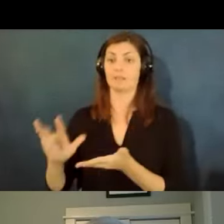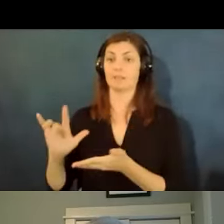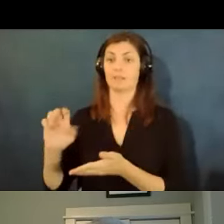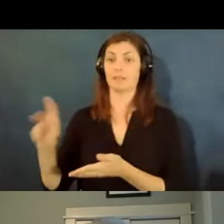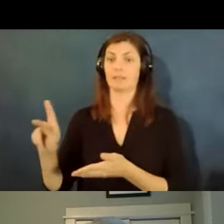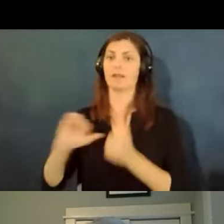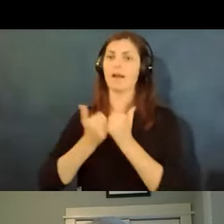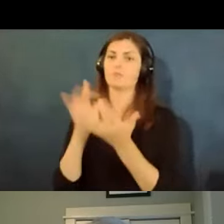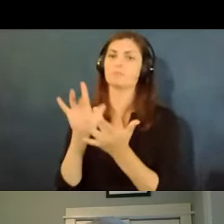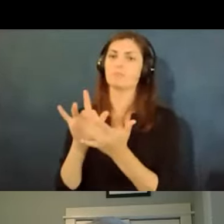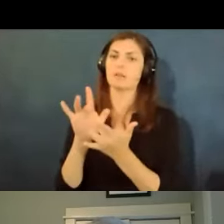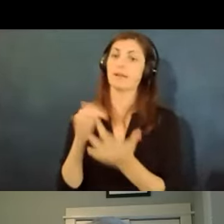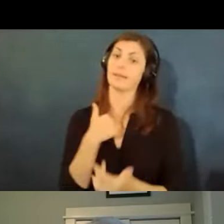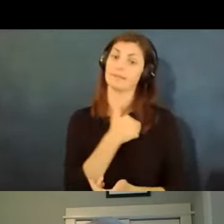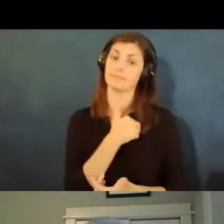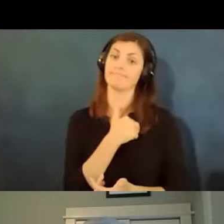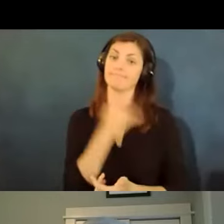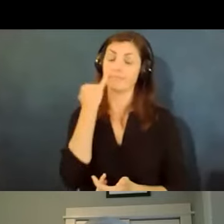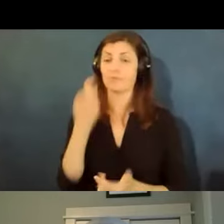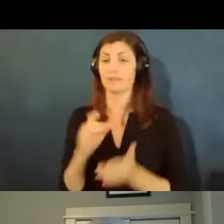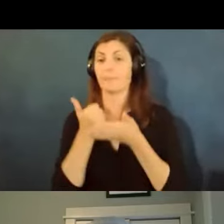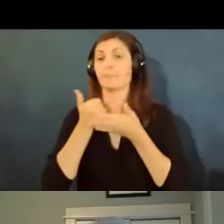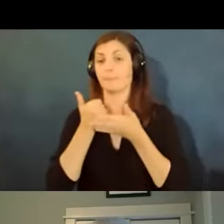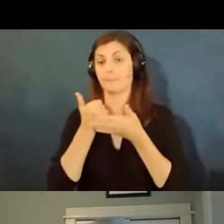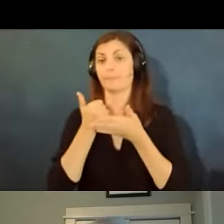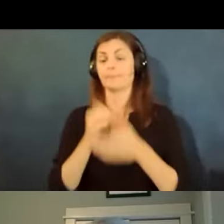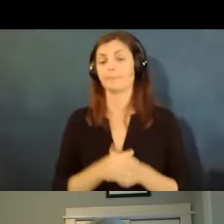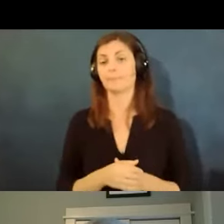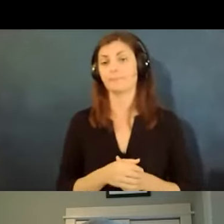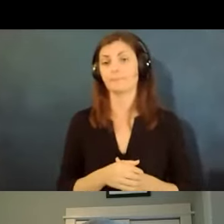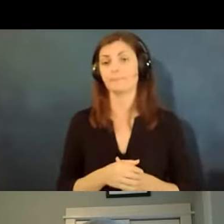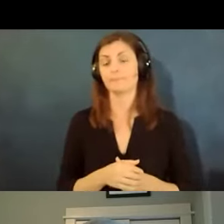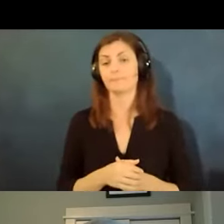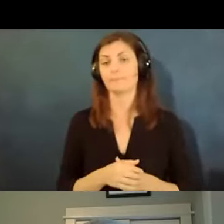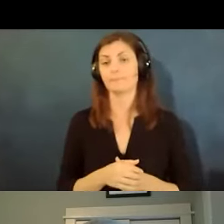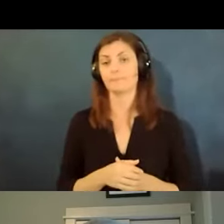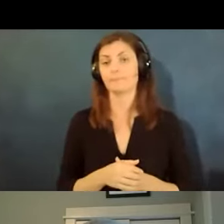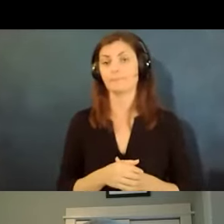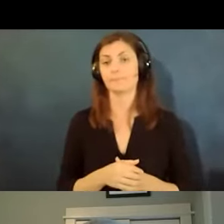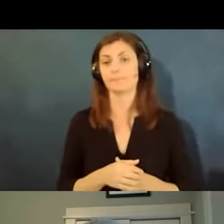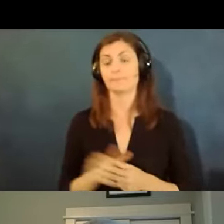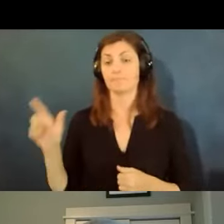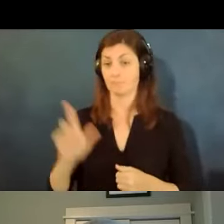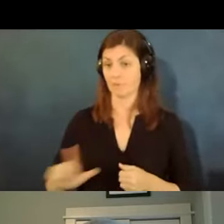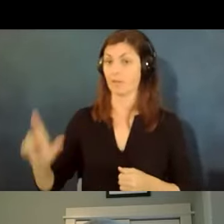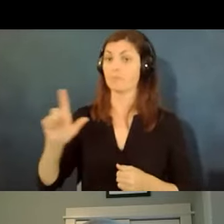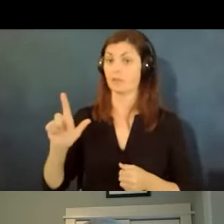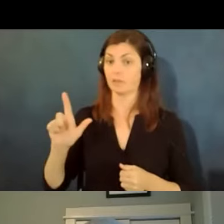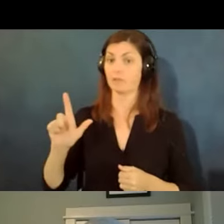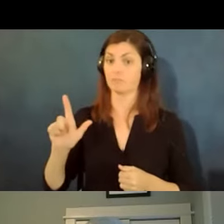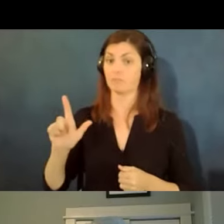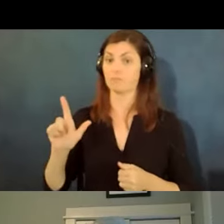how to contact us uh to get help so um the the library did share with me a couple of questions